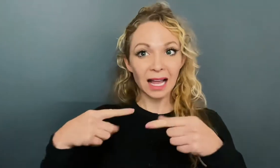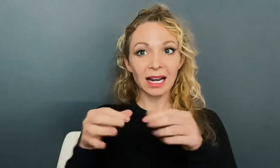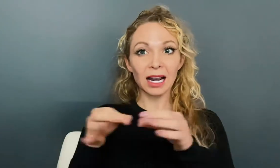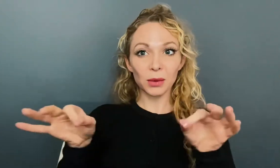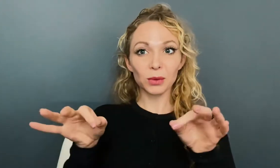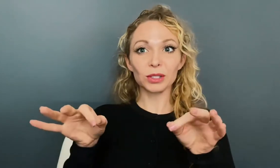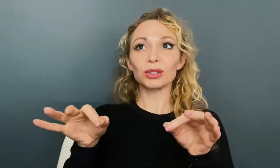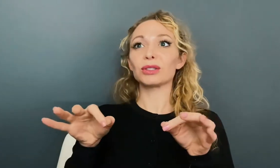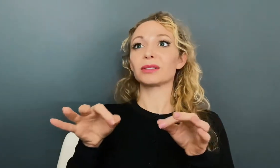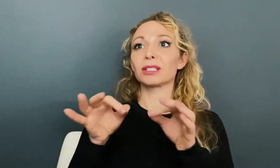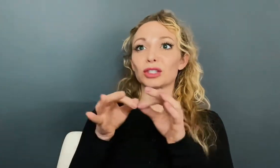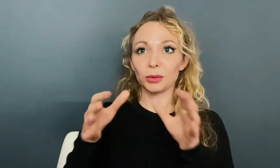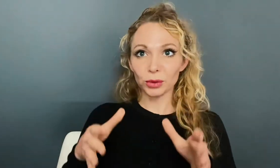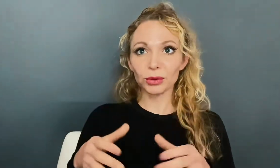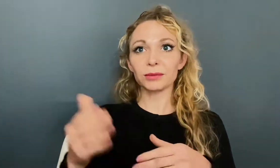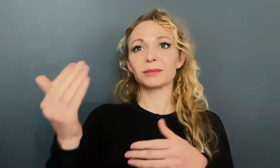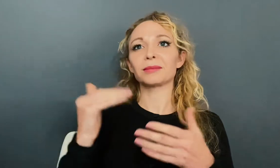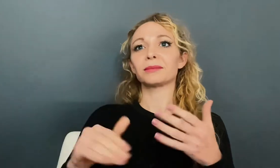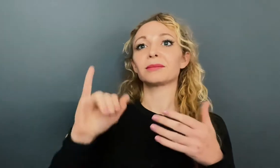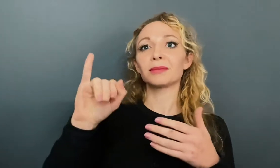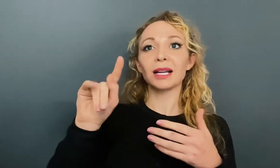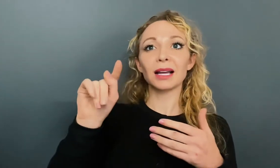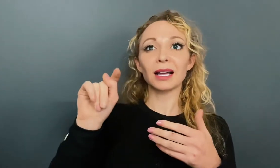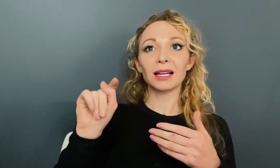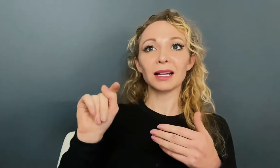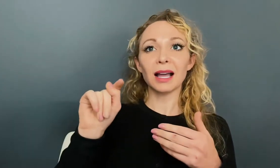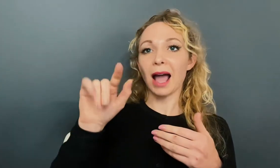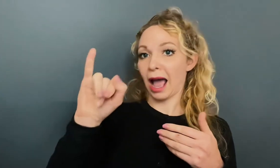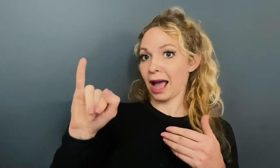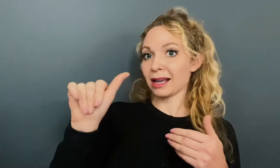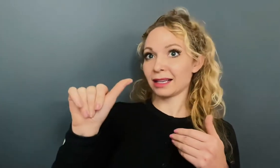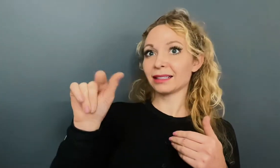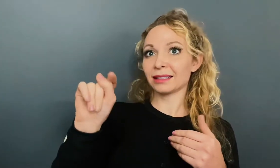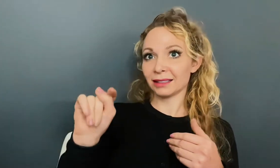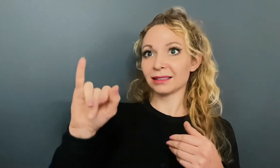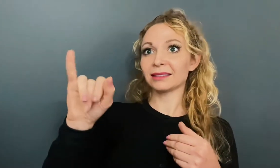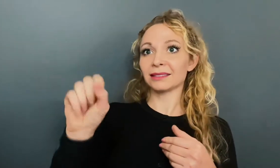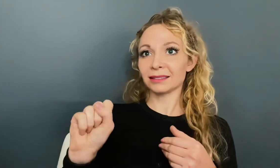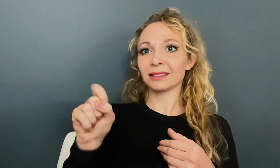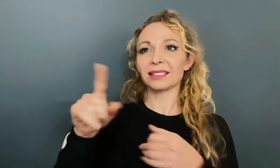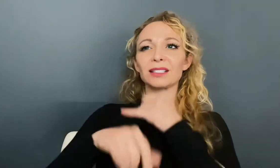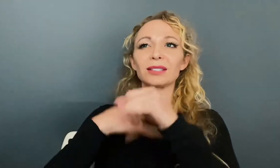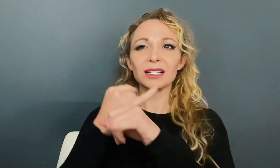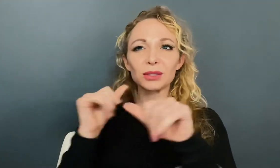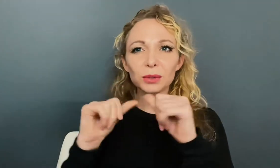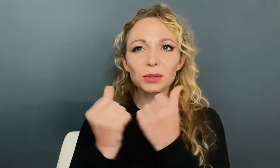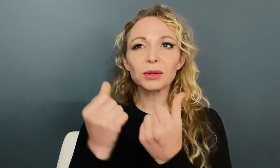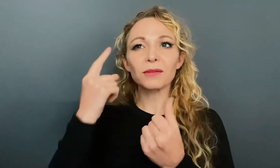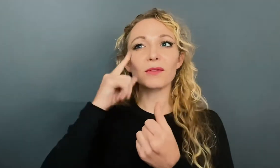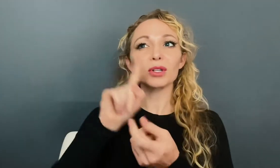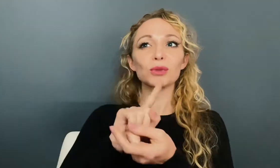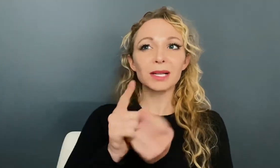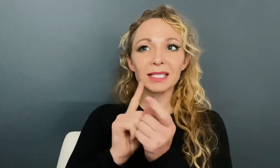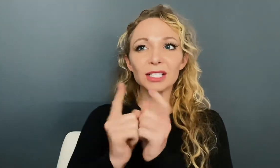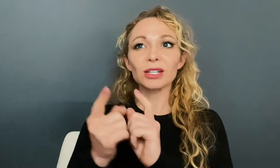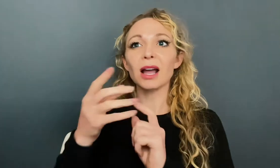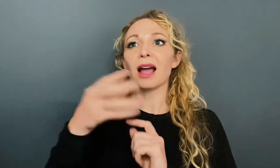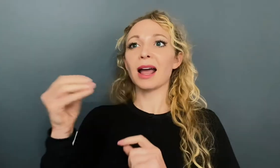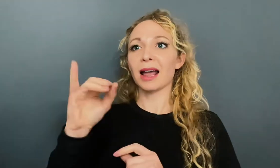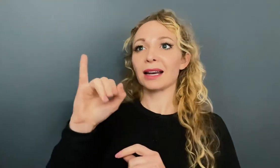Language Interpreters. We also have IT... IATIS. This is the International Association for Translation and